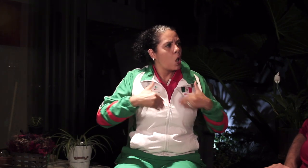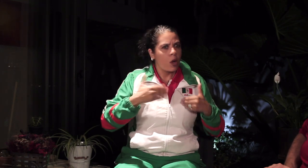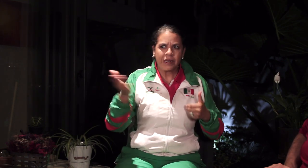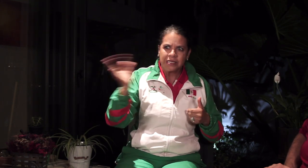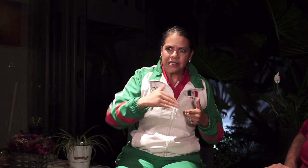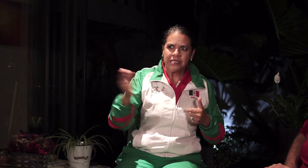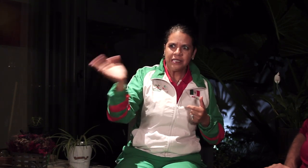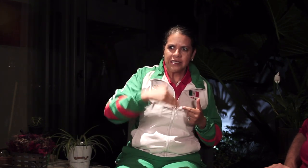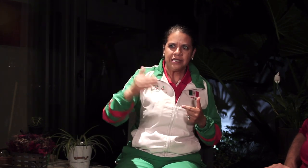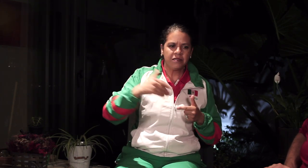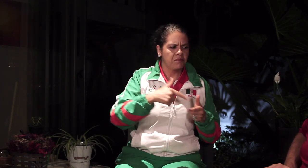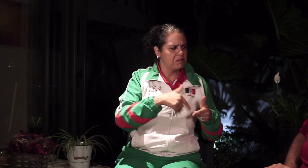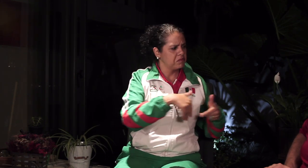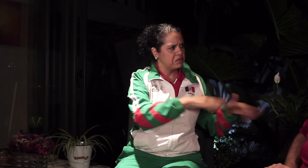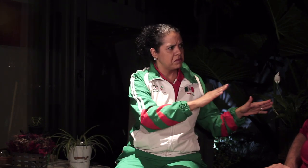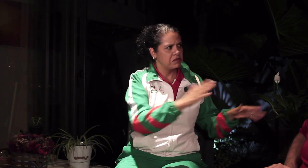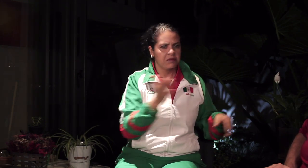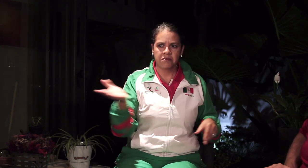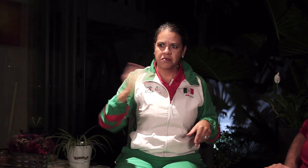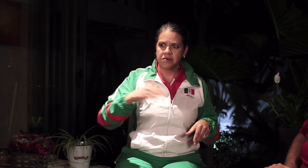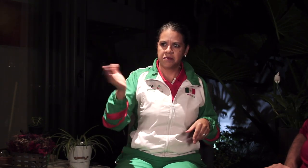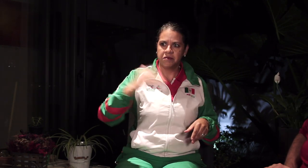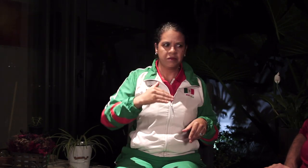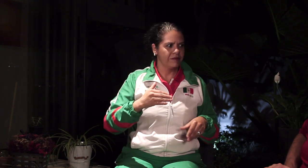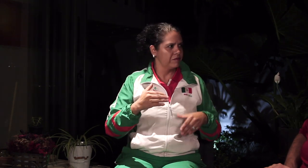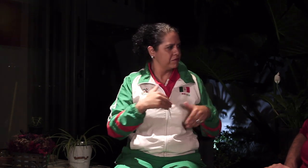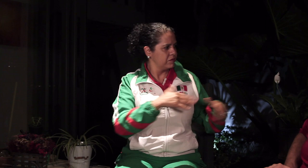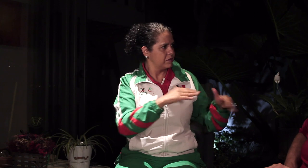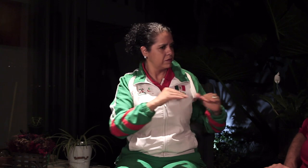We support Deaf youth to be involved in sports.